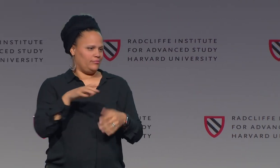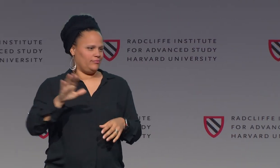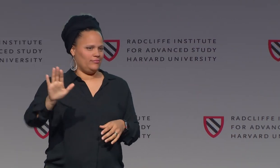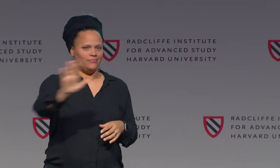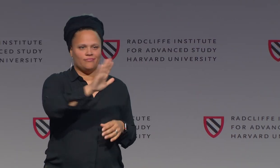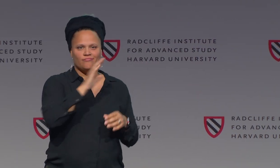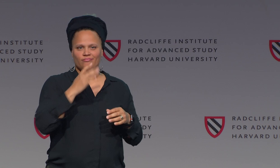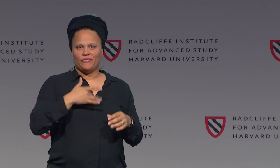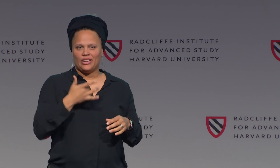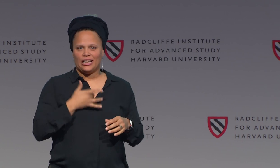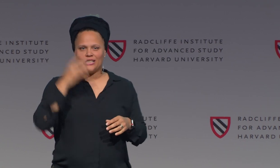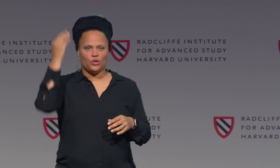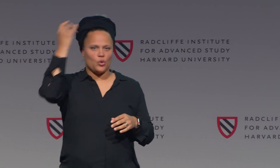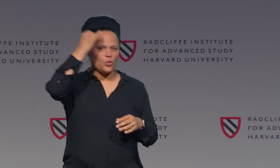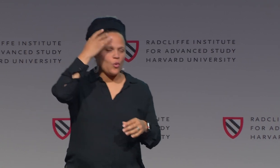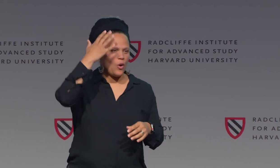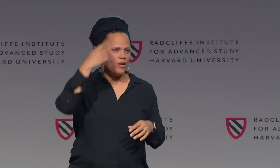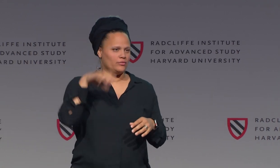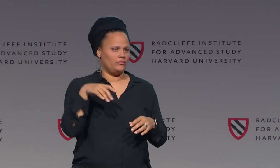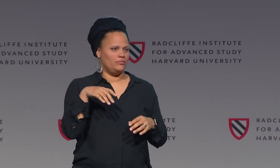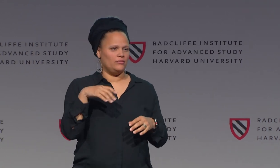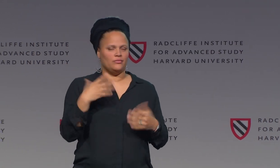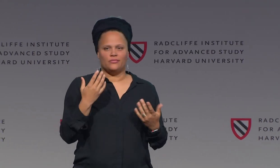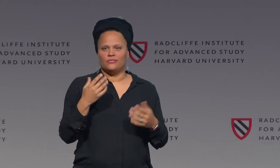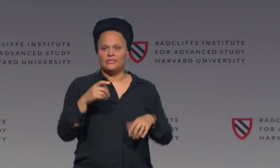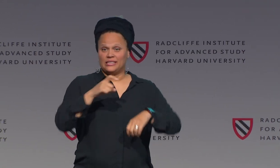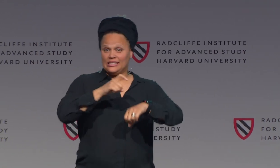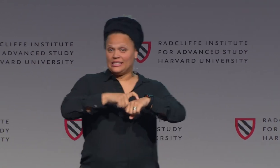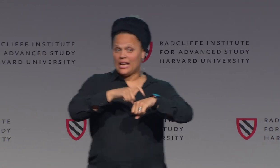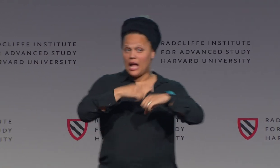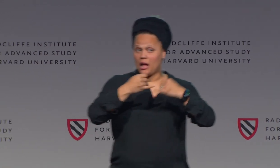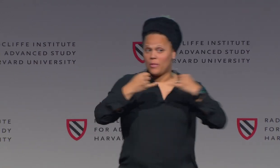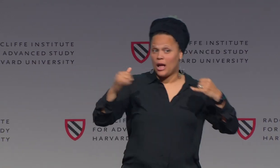This is how you communicate feelings, thoughts--